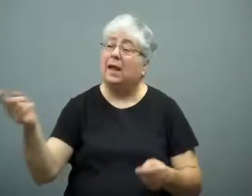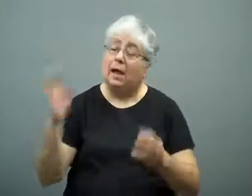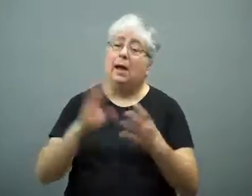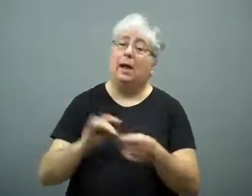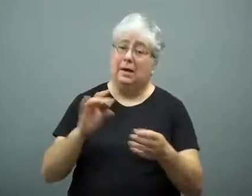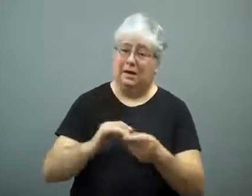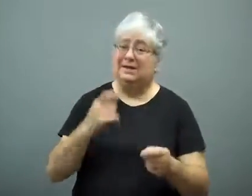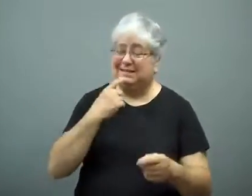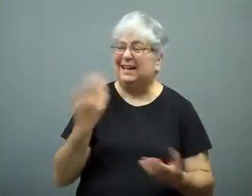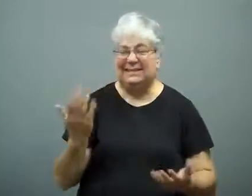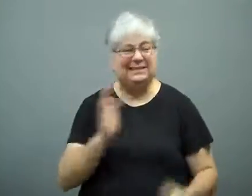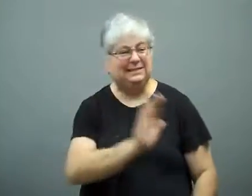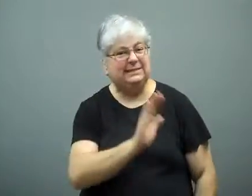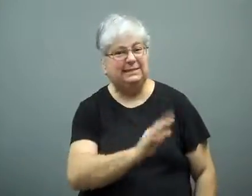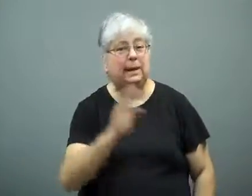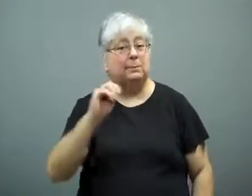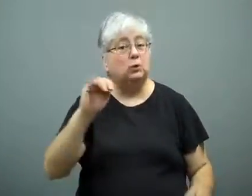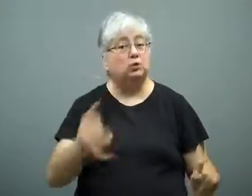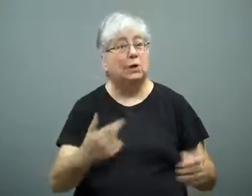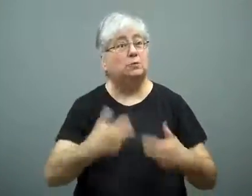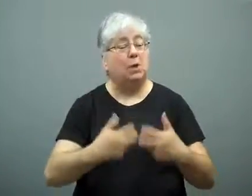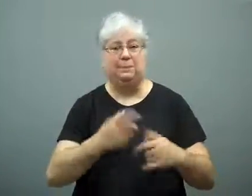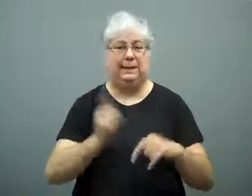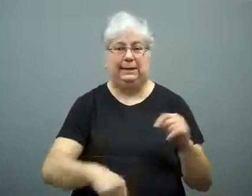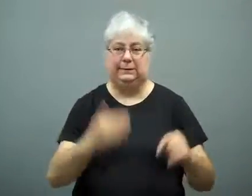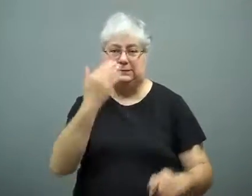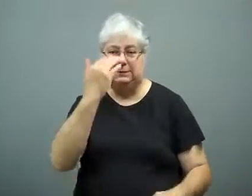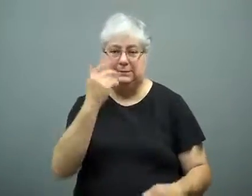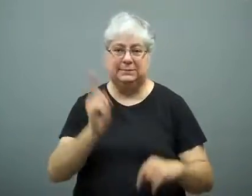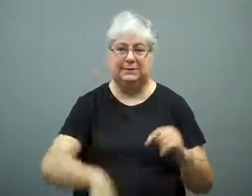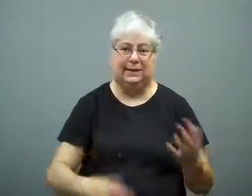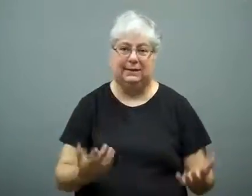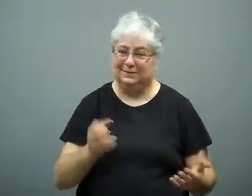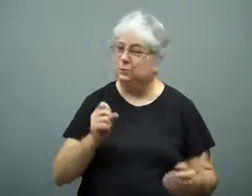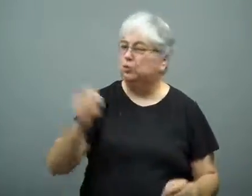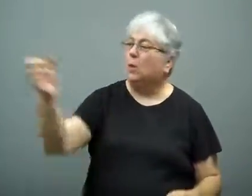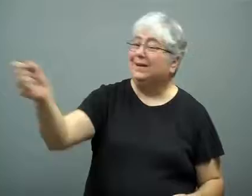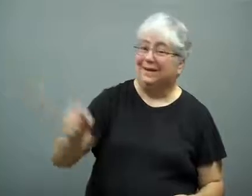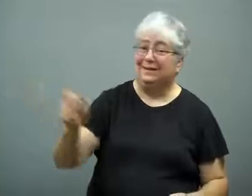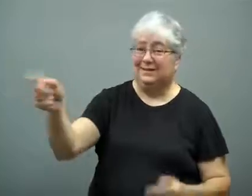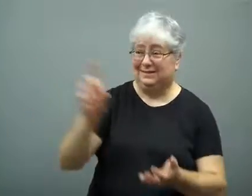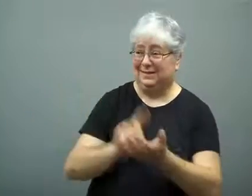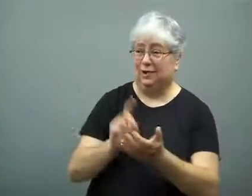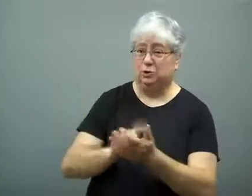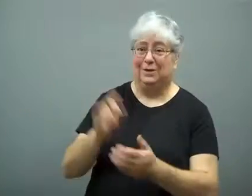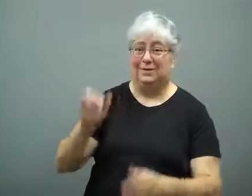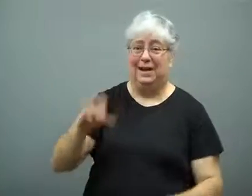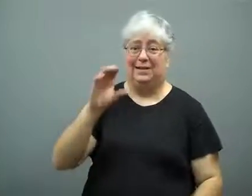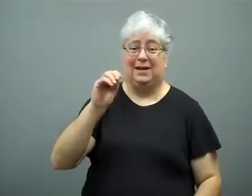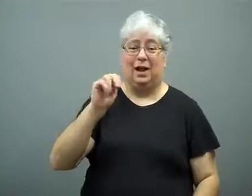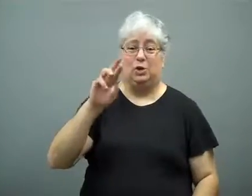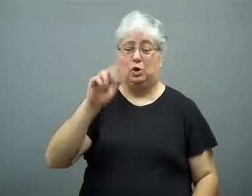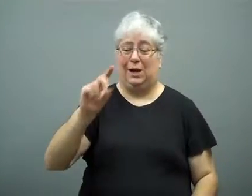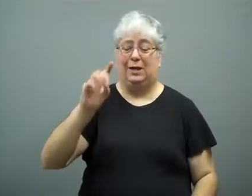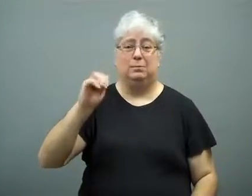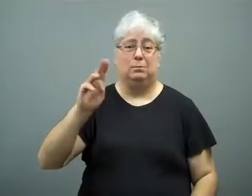He said Michael Jackson had a problem with insomnia.